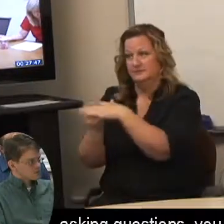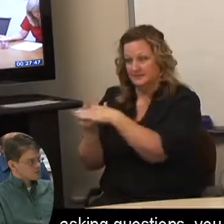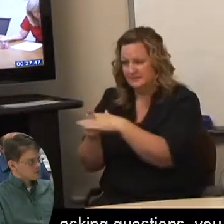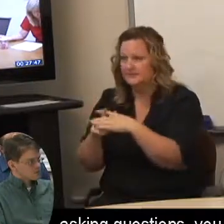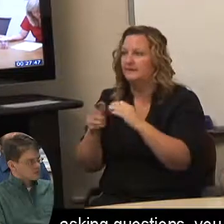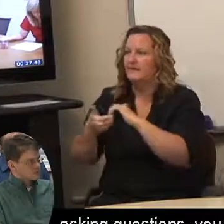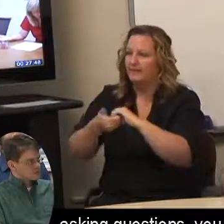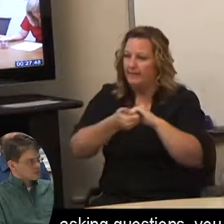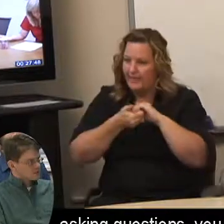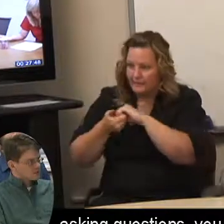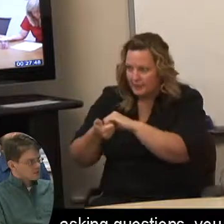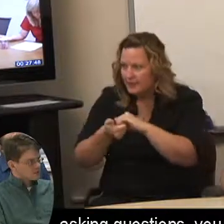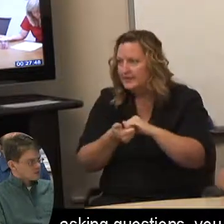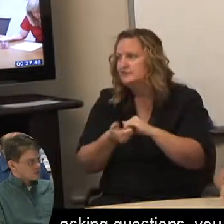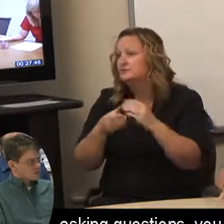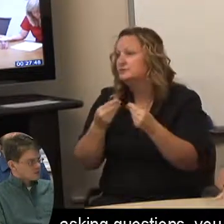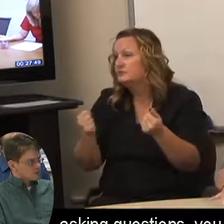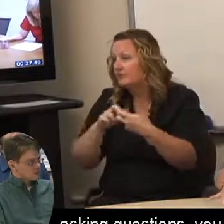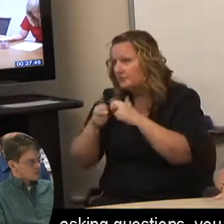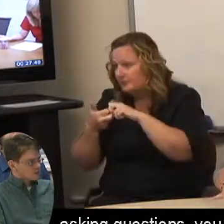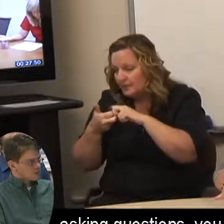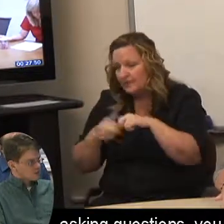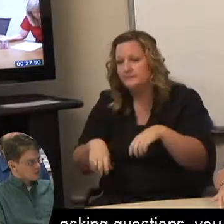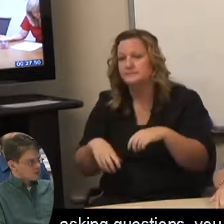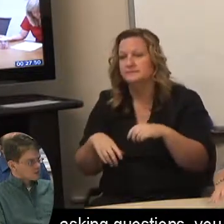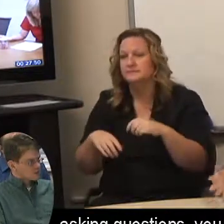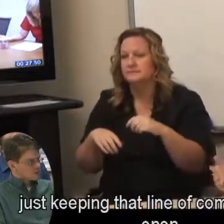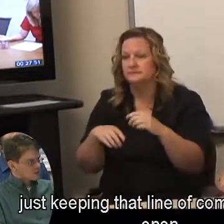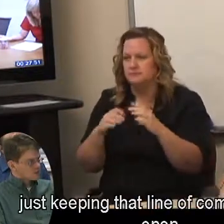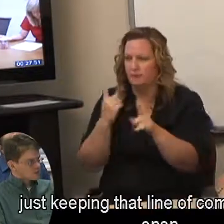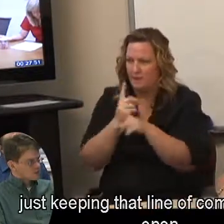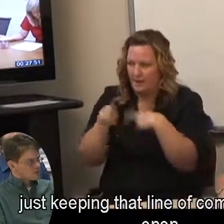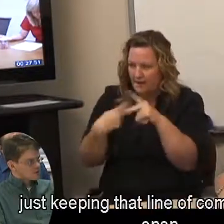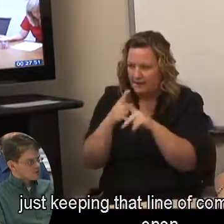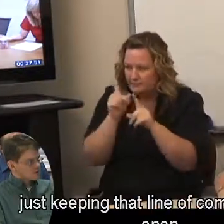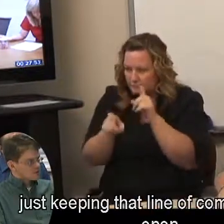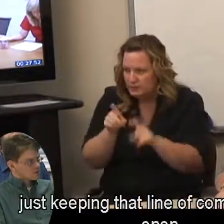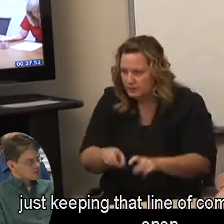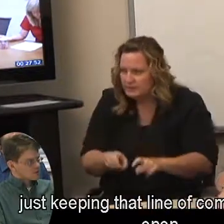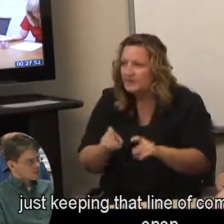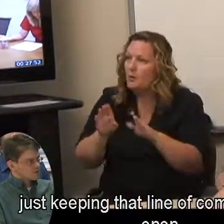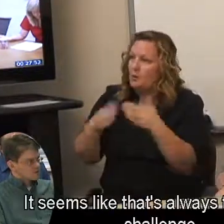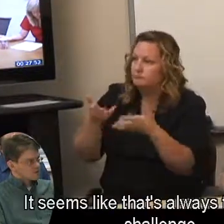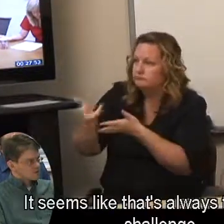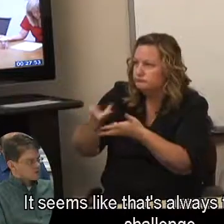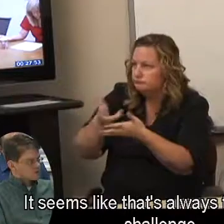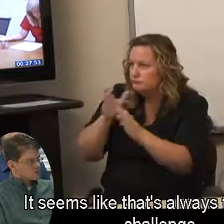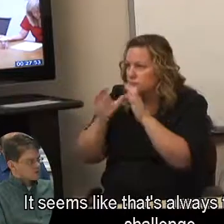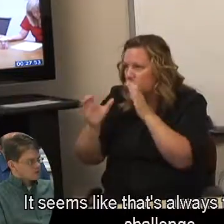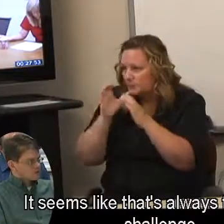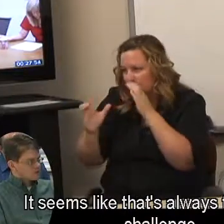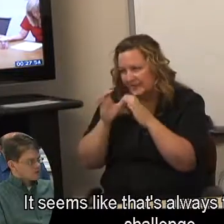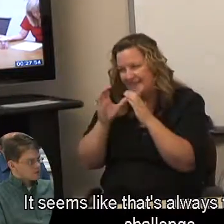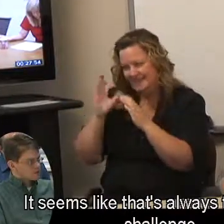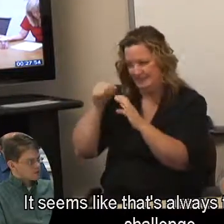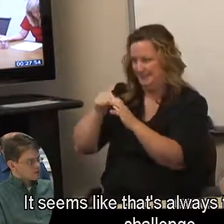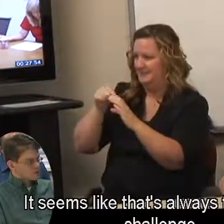asking questions, you know, just keeping that line of communication open. It seems like that's always the biggest challenge.